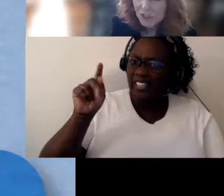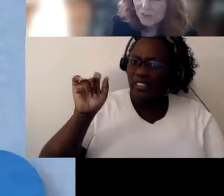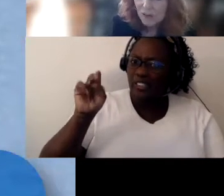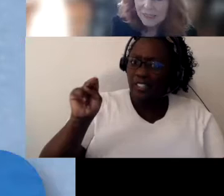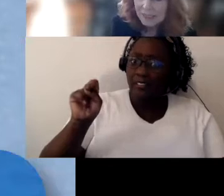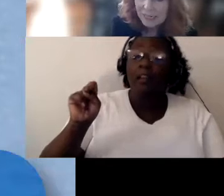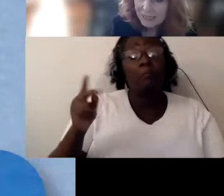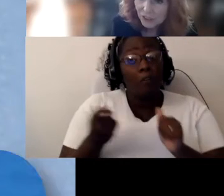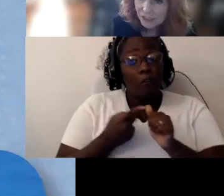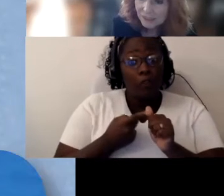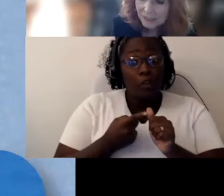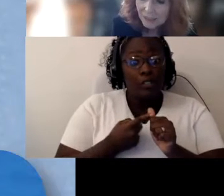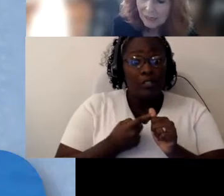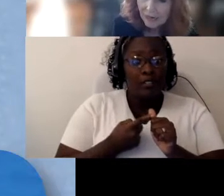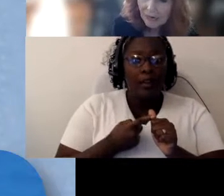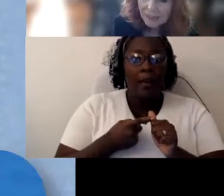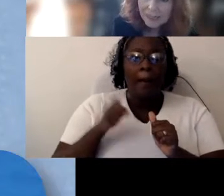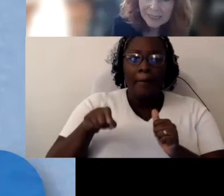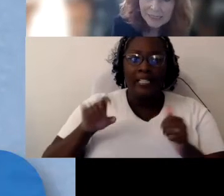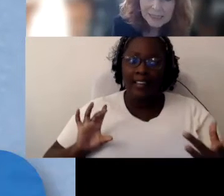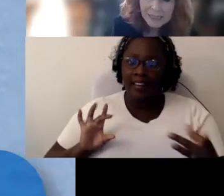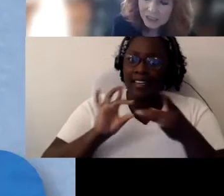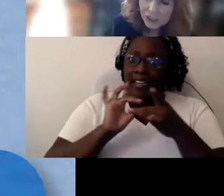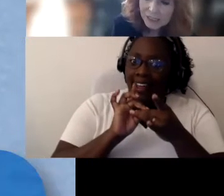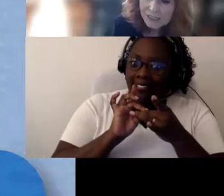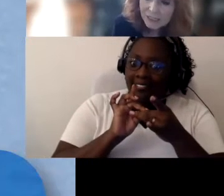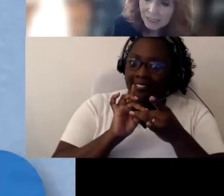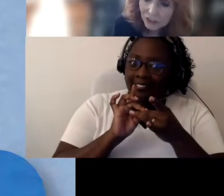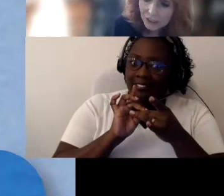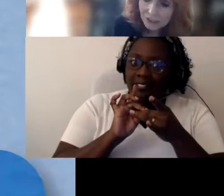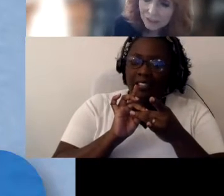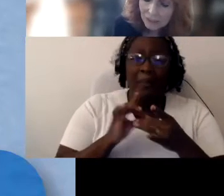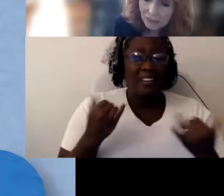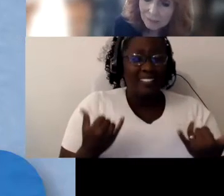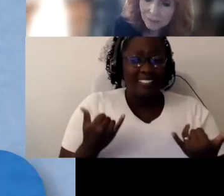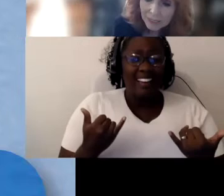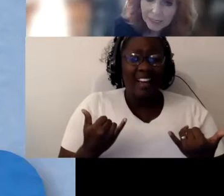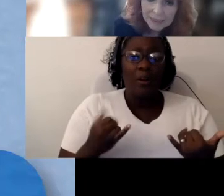First of all this connection. It is such a disconnection.